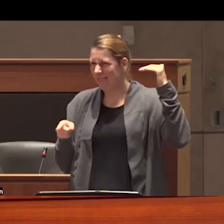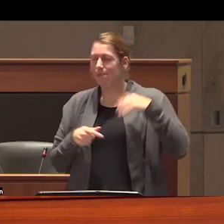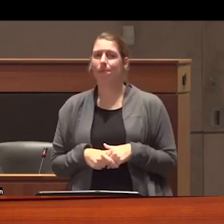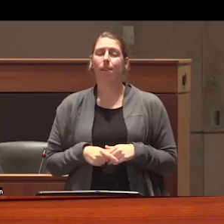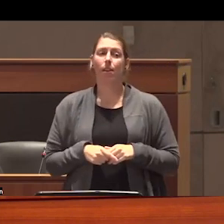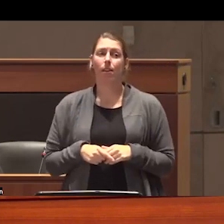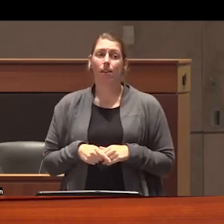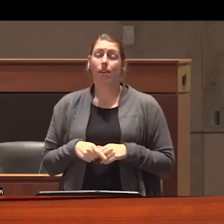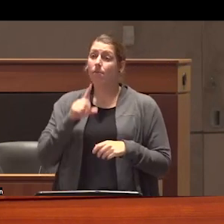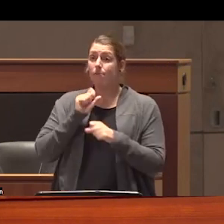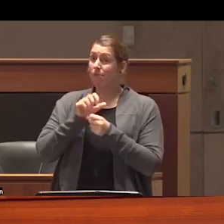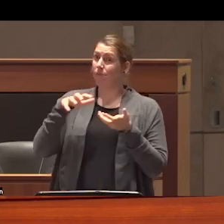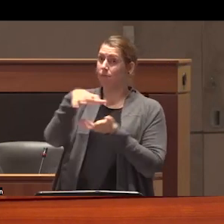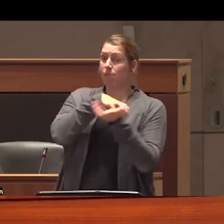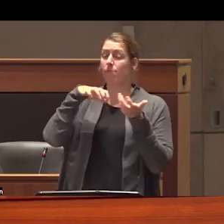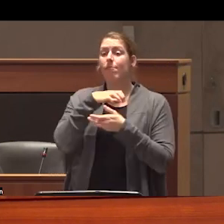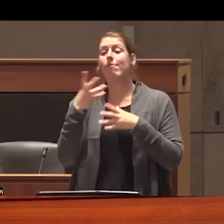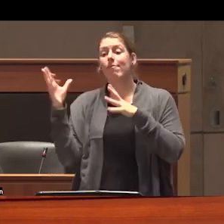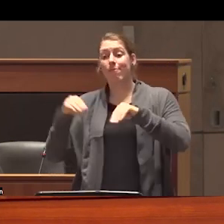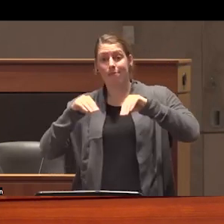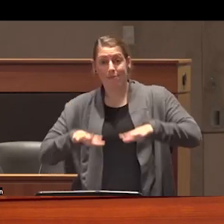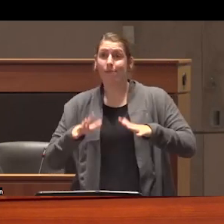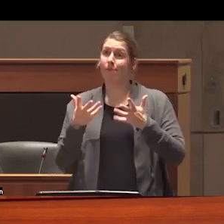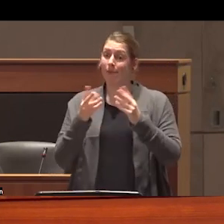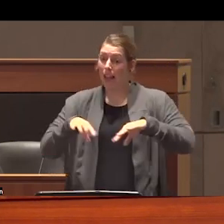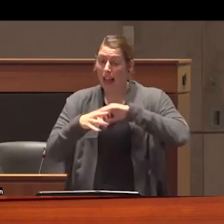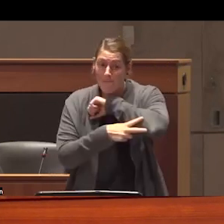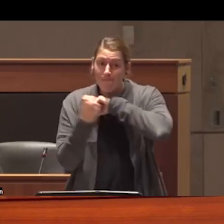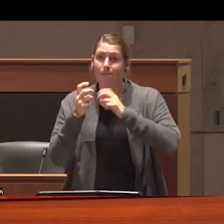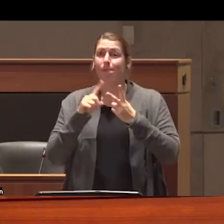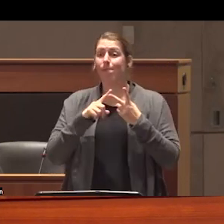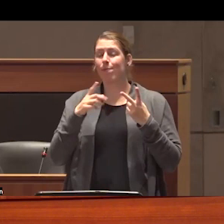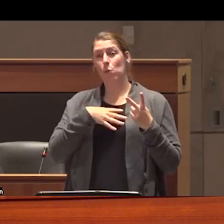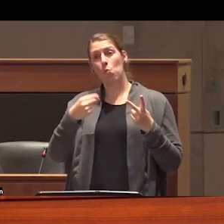this combination of settler land and resource theft white Christian morality socioeconomic